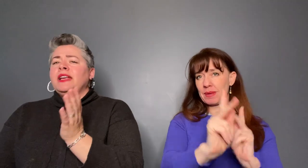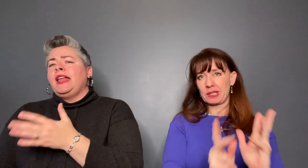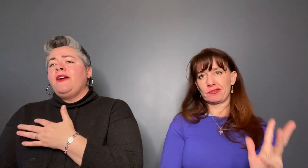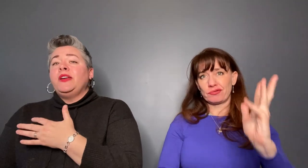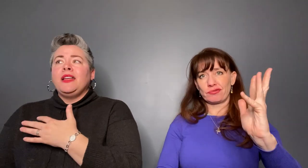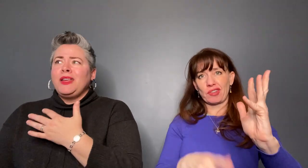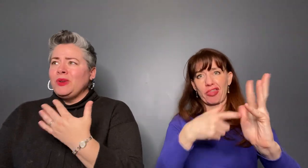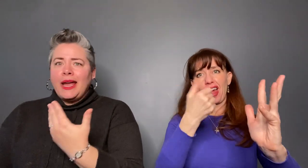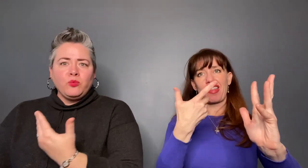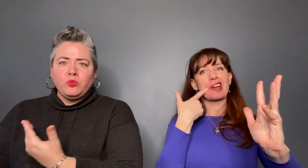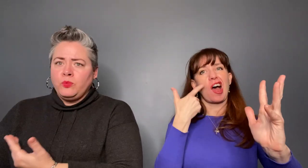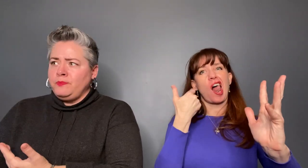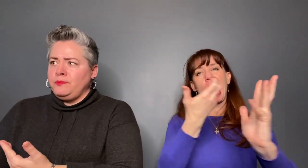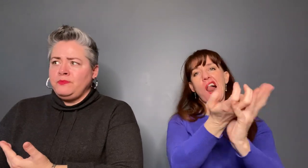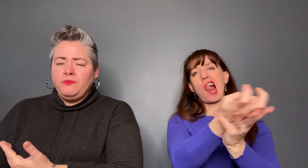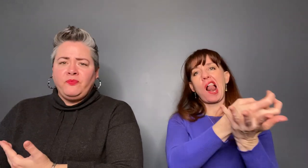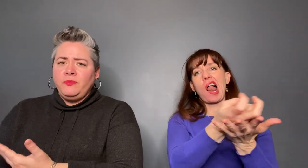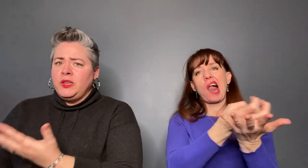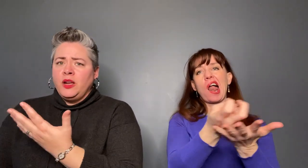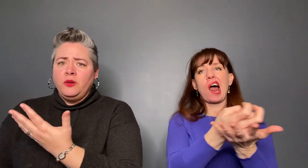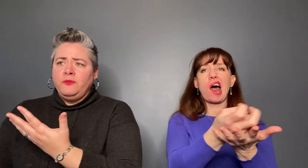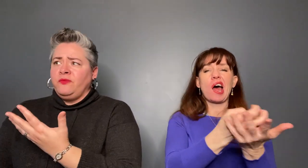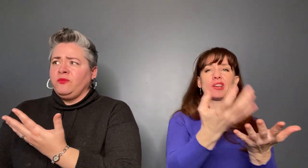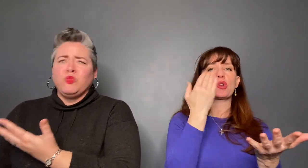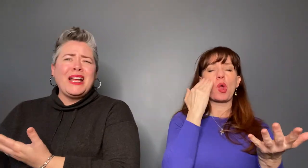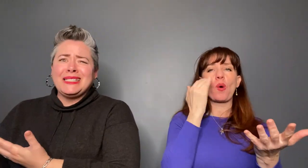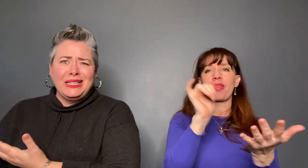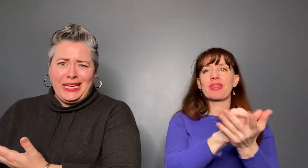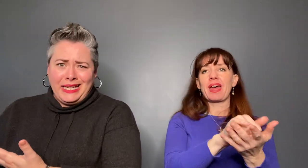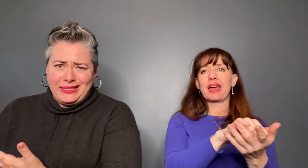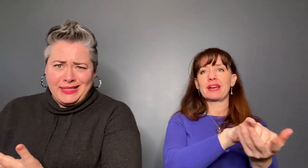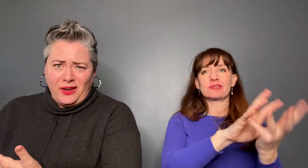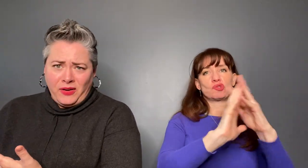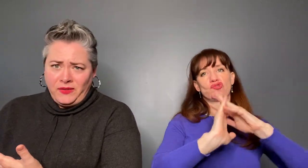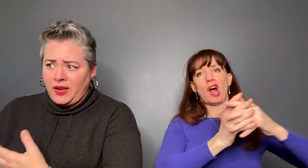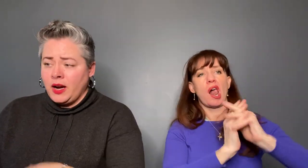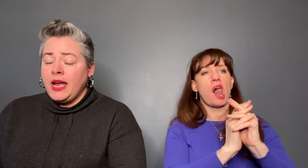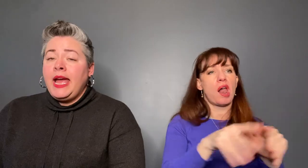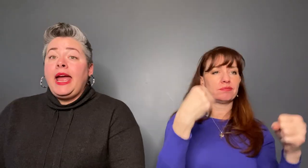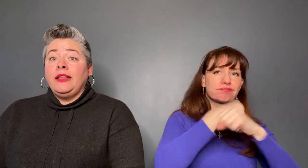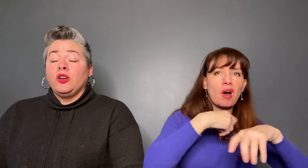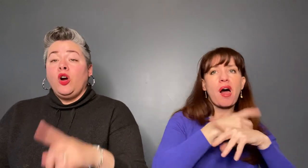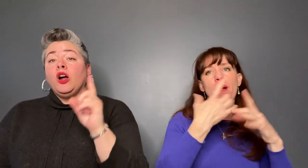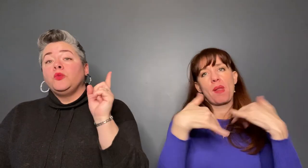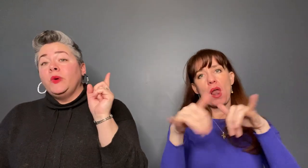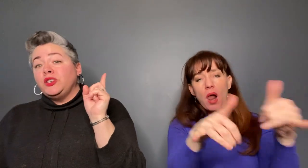laughing, they were wrestling and stuff over there. The